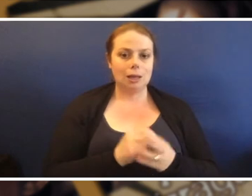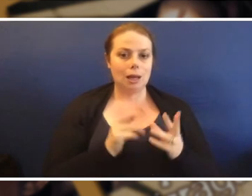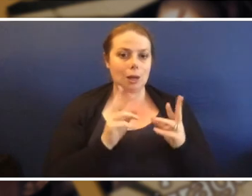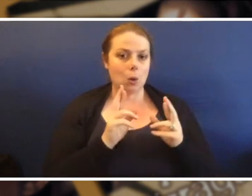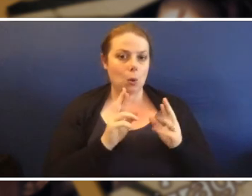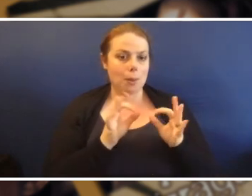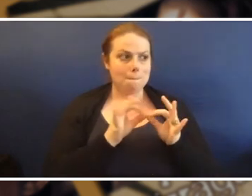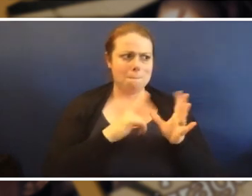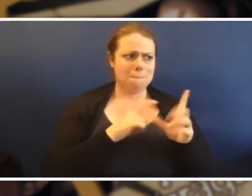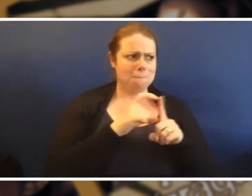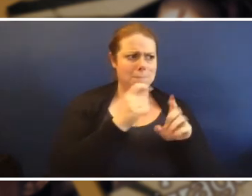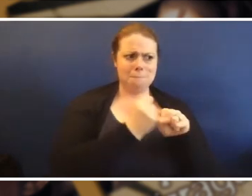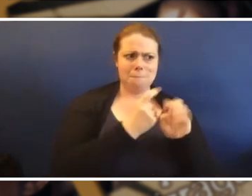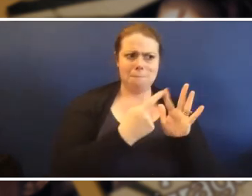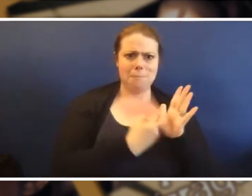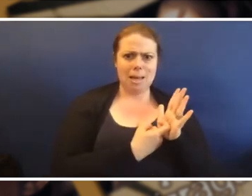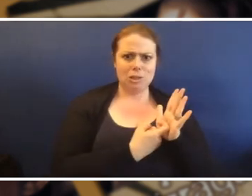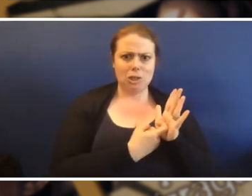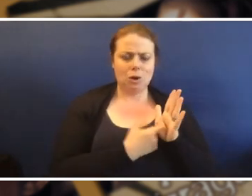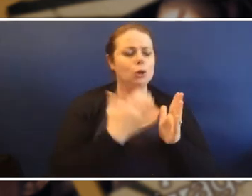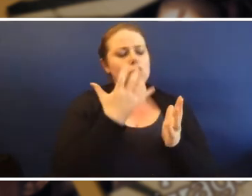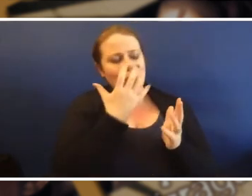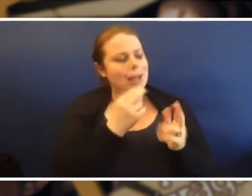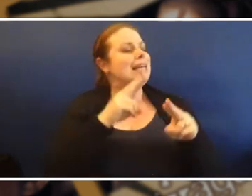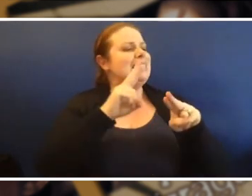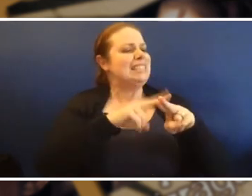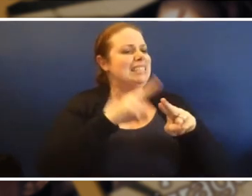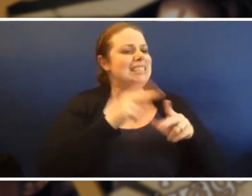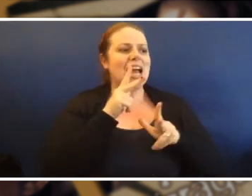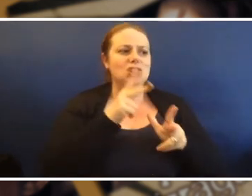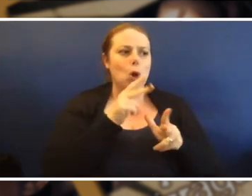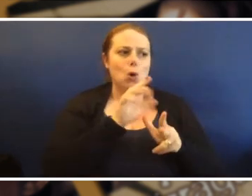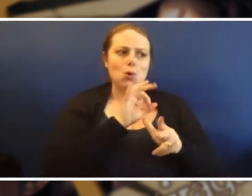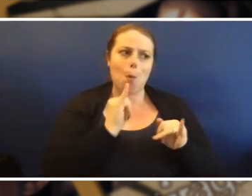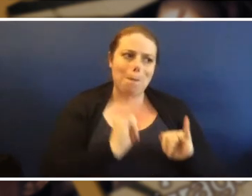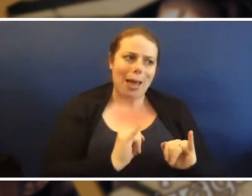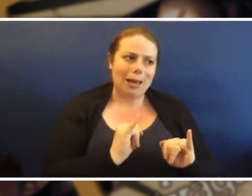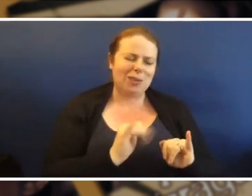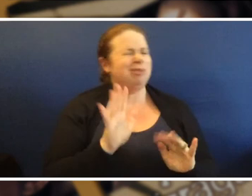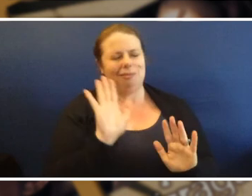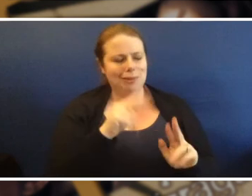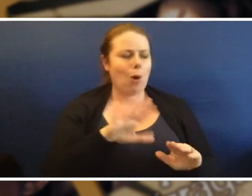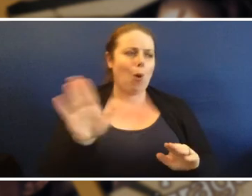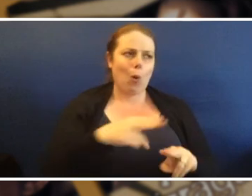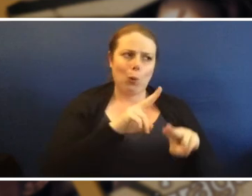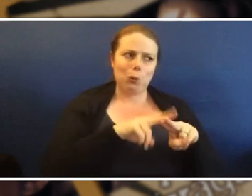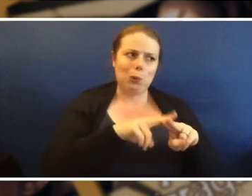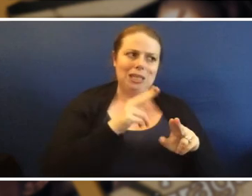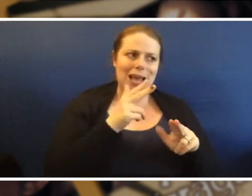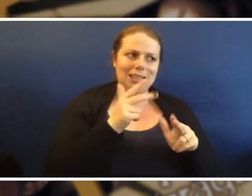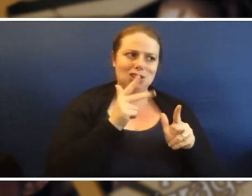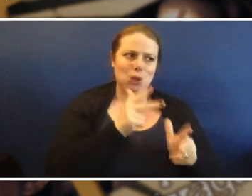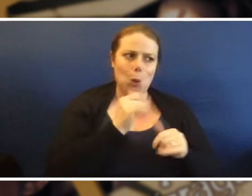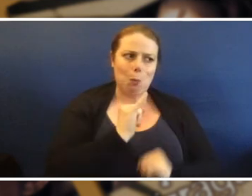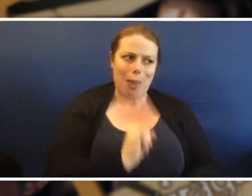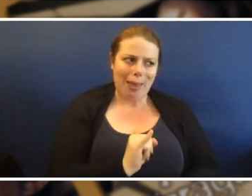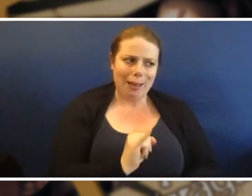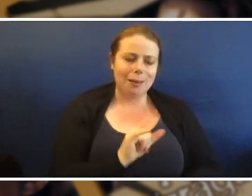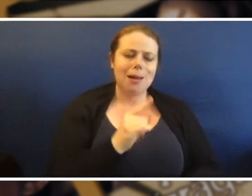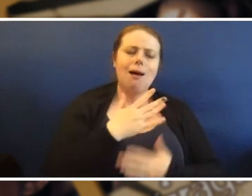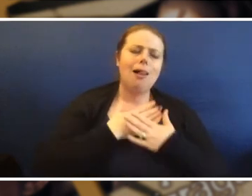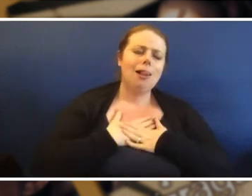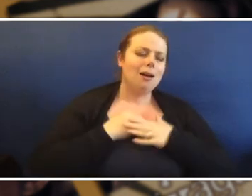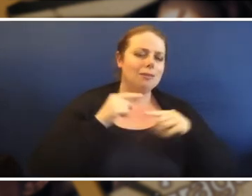joke wasn't that bad, but all Dad jokes are bad, but I love being here with you and I reckon